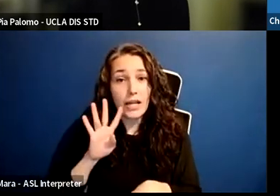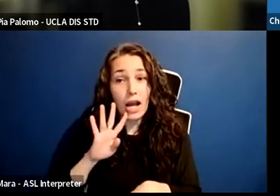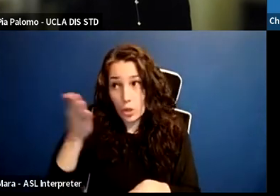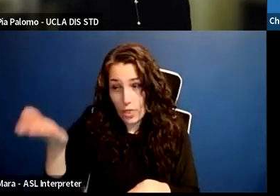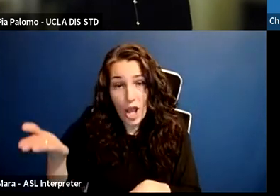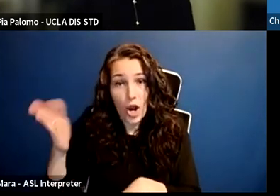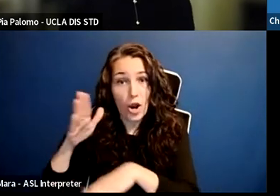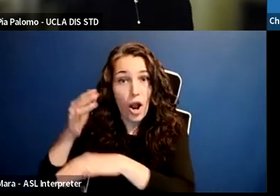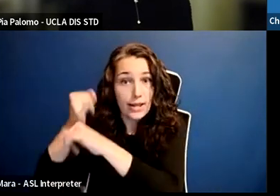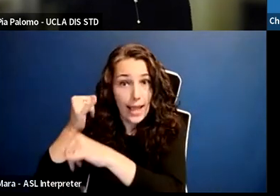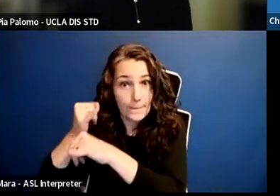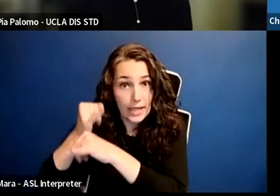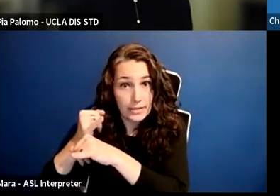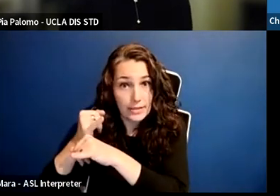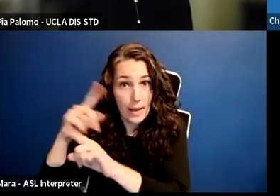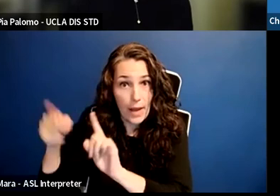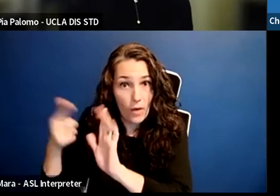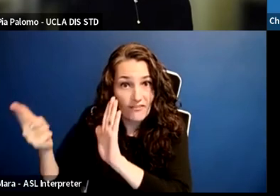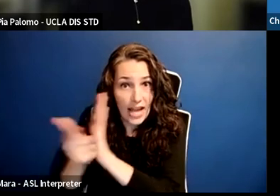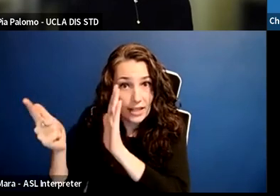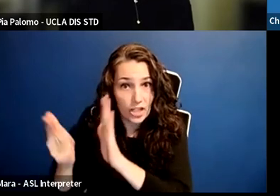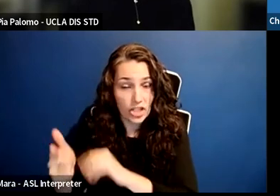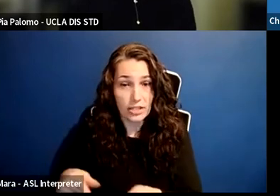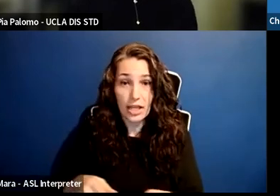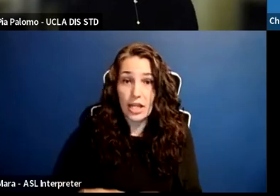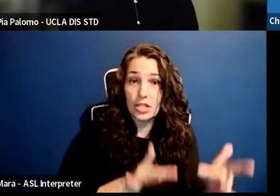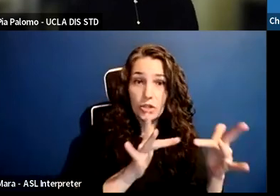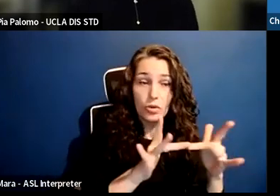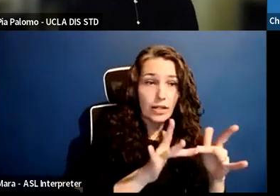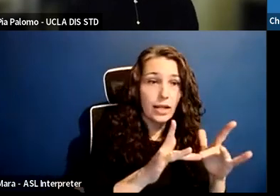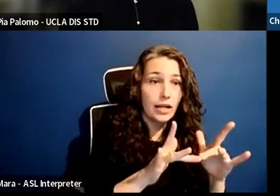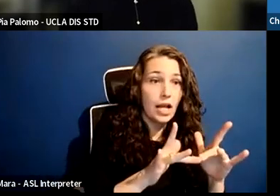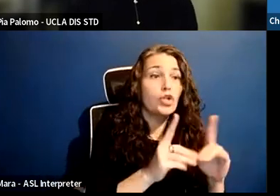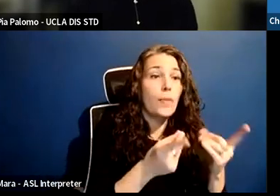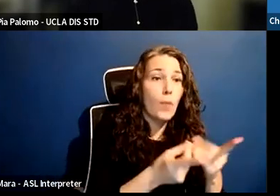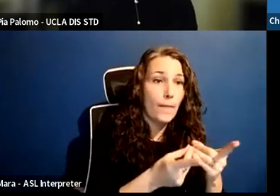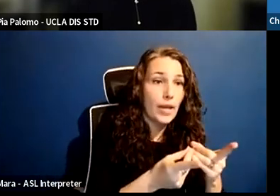contacting the Department of Justice, Department of Education in Washington, D.C.,